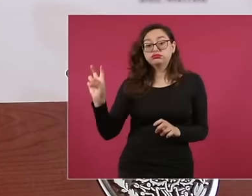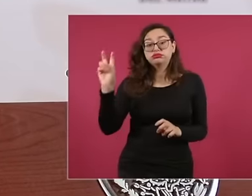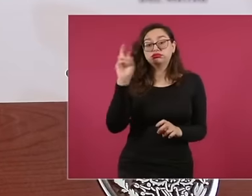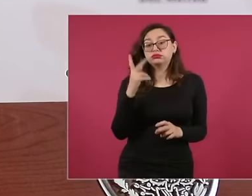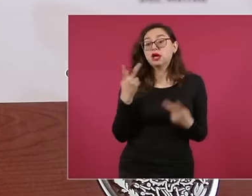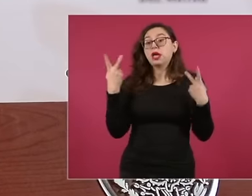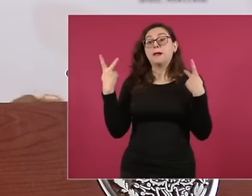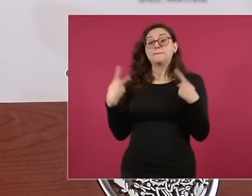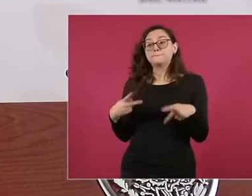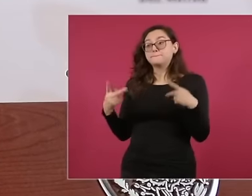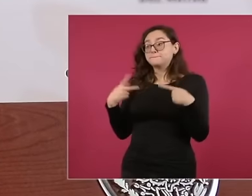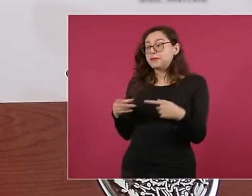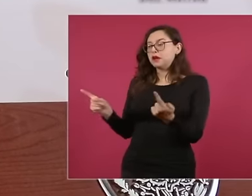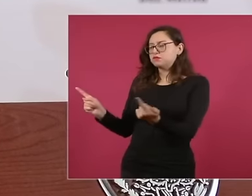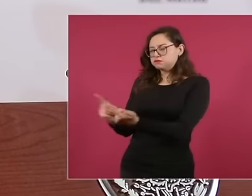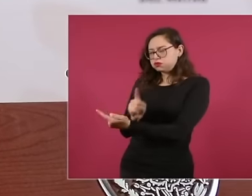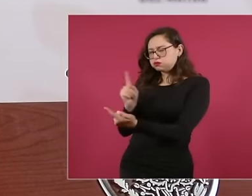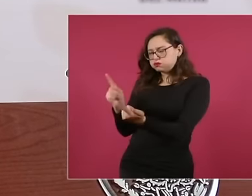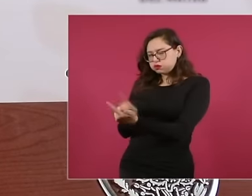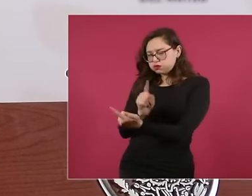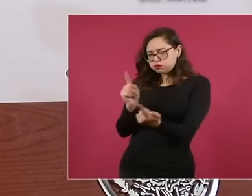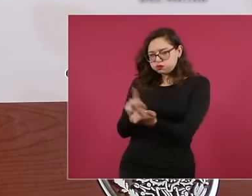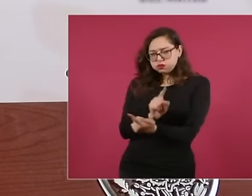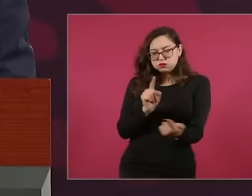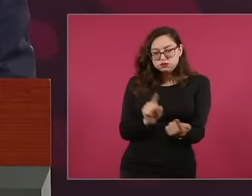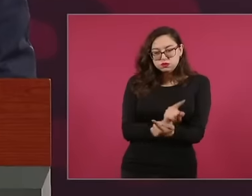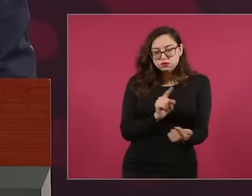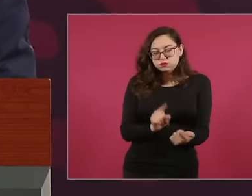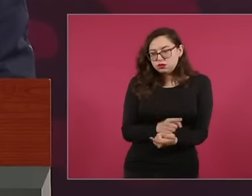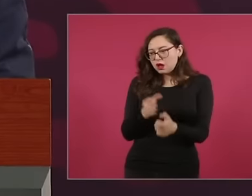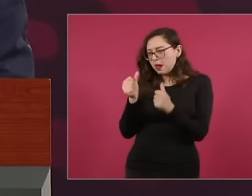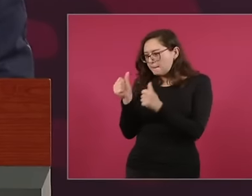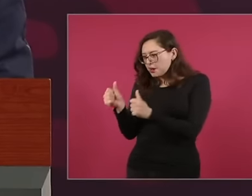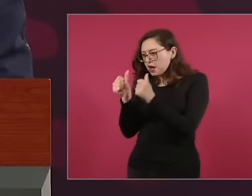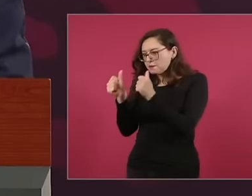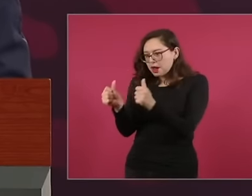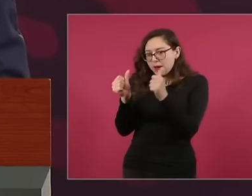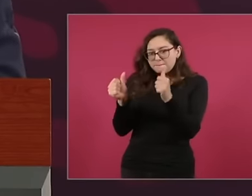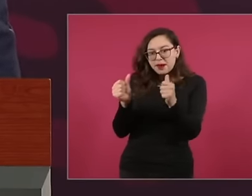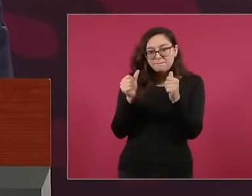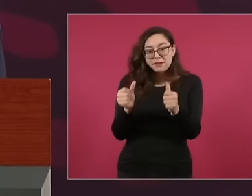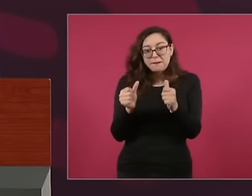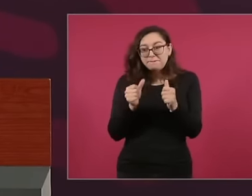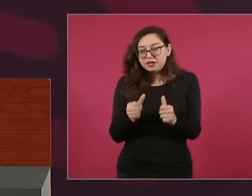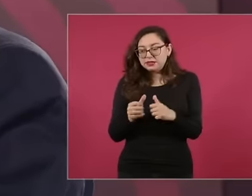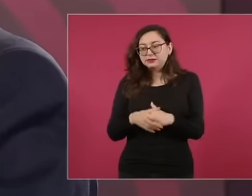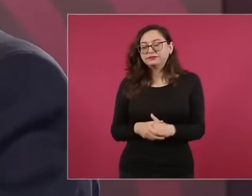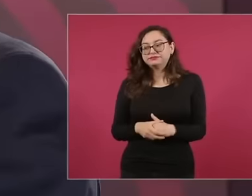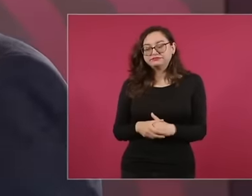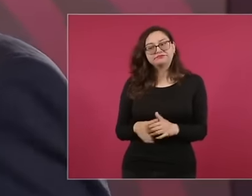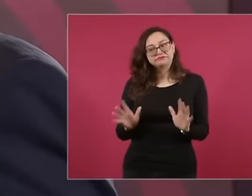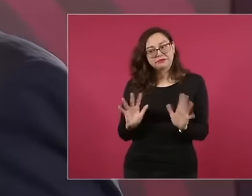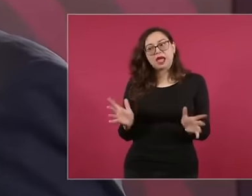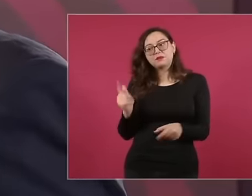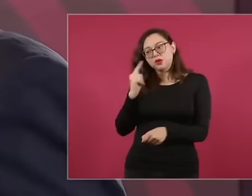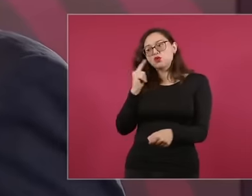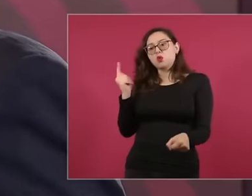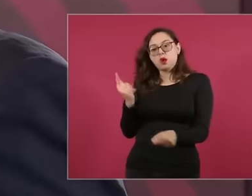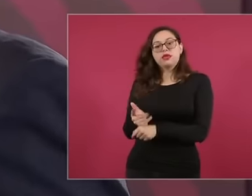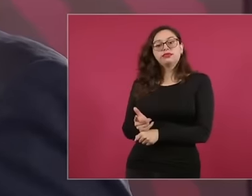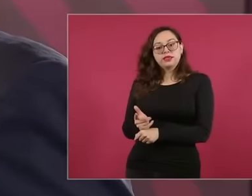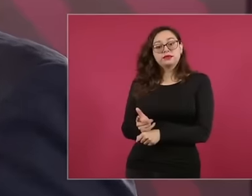I listen to what people say on the street. Don't make the mistake of giving them